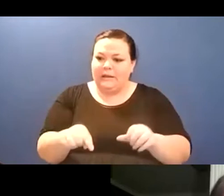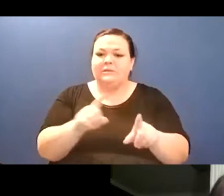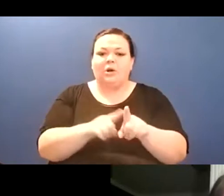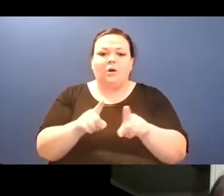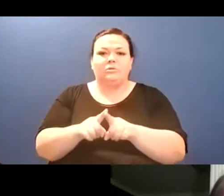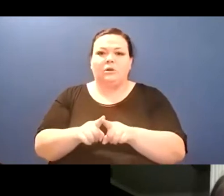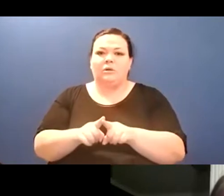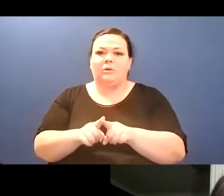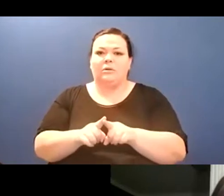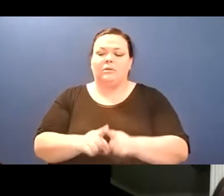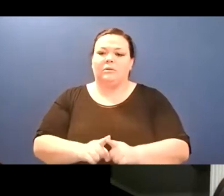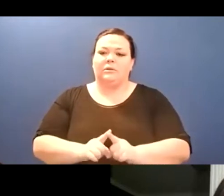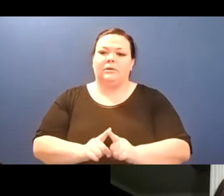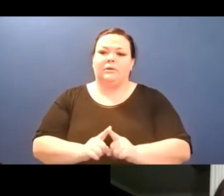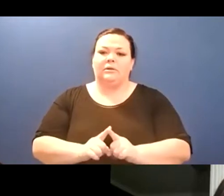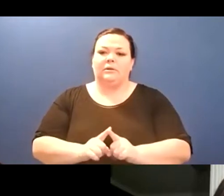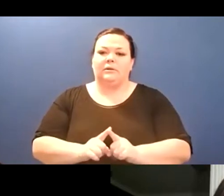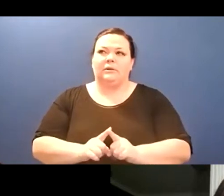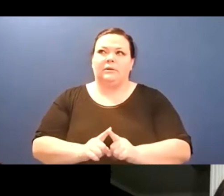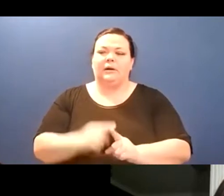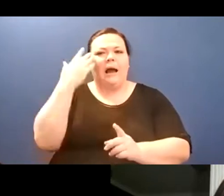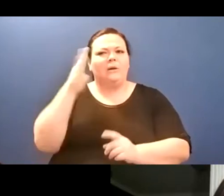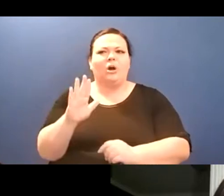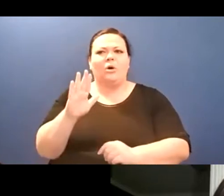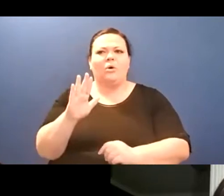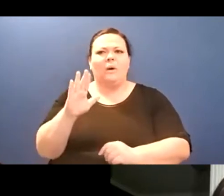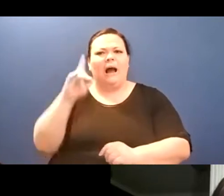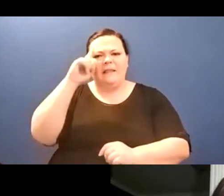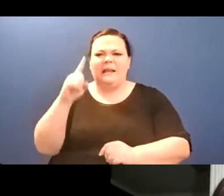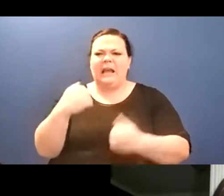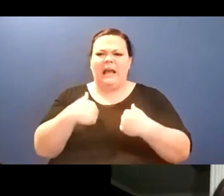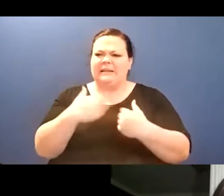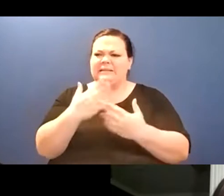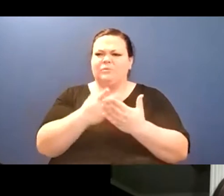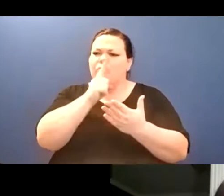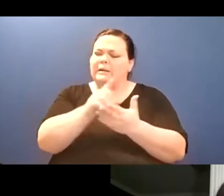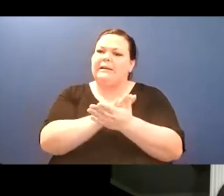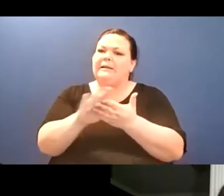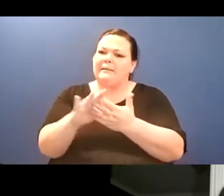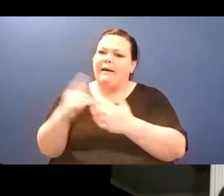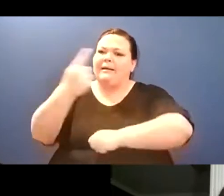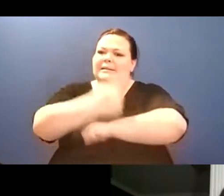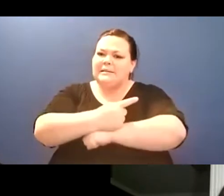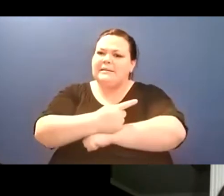this is really, um, special thank you to all the, um, open mic readers, y'all were wonderful,